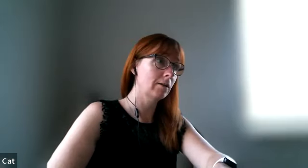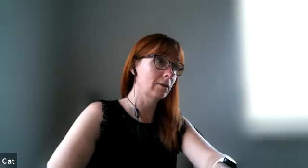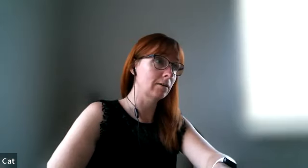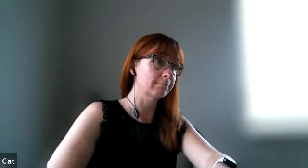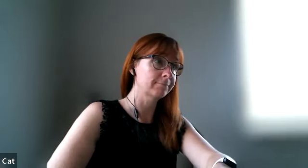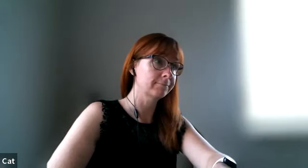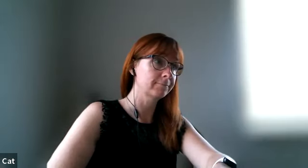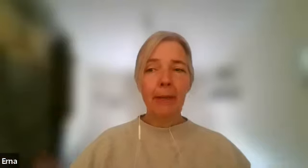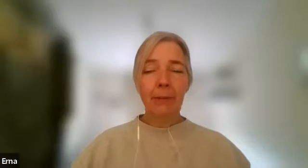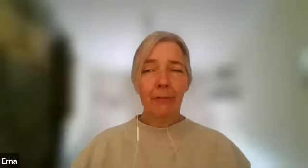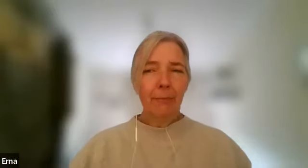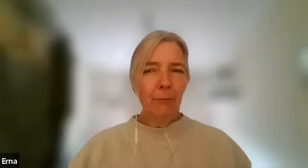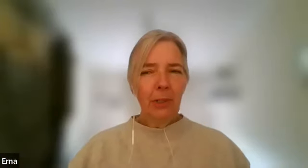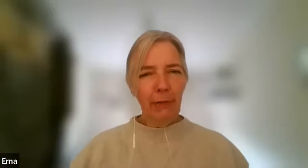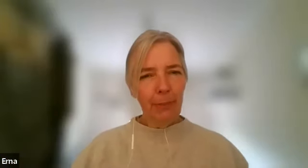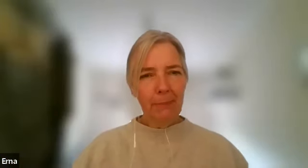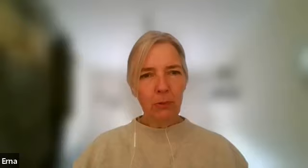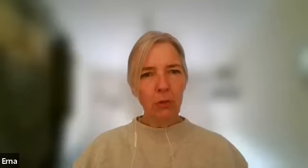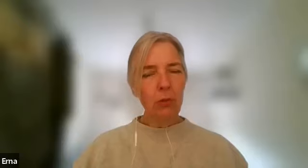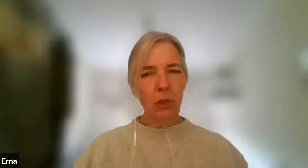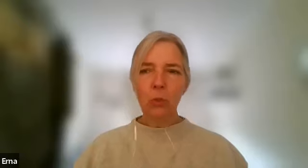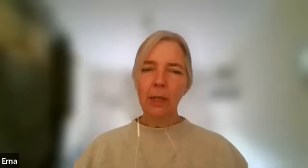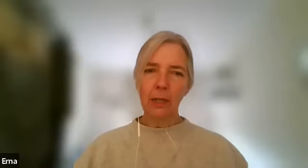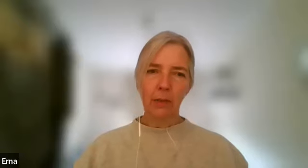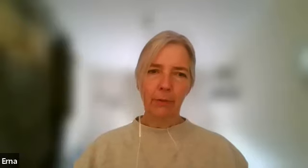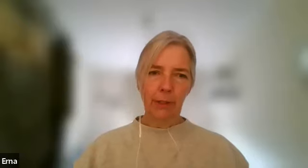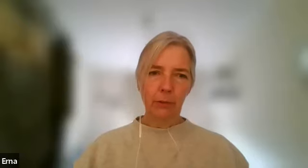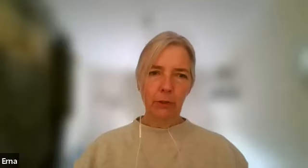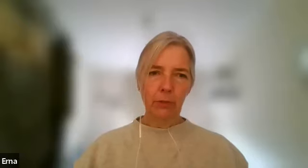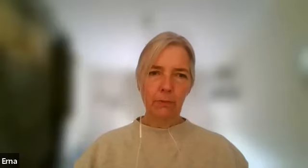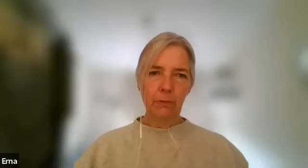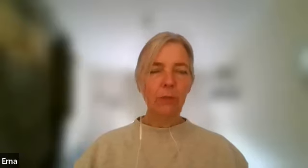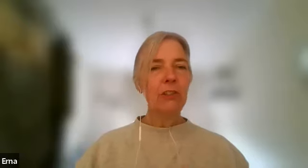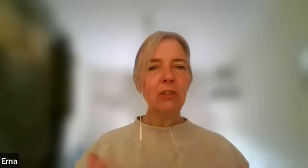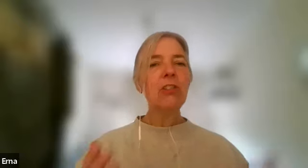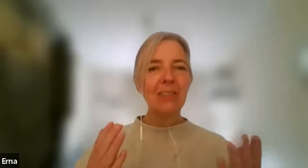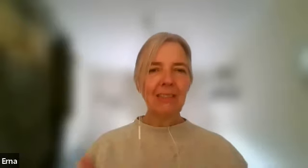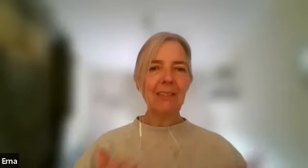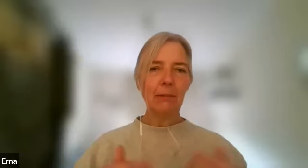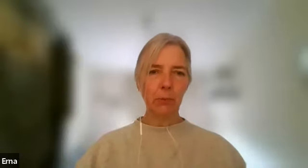um or maybe if what if people don't know their love language or is it just that simple